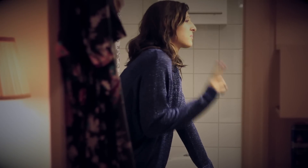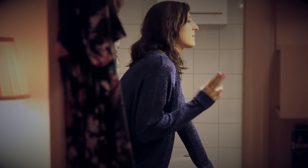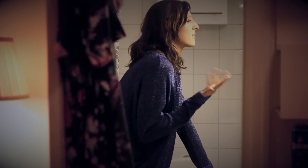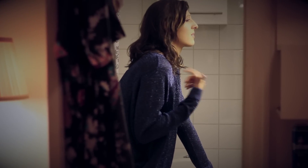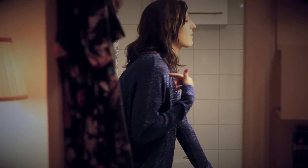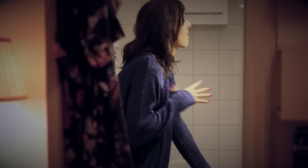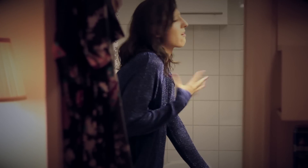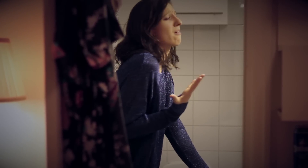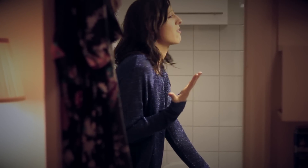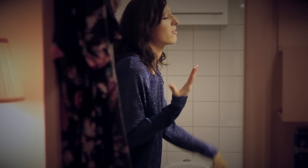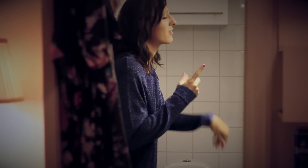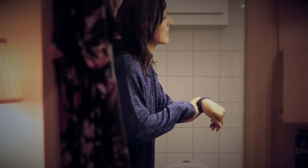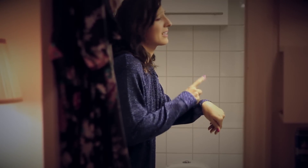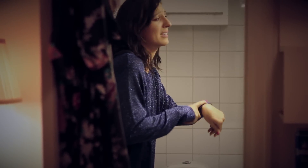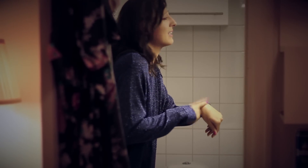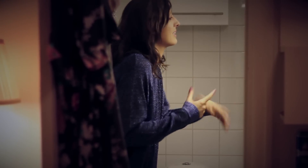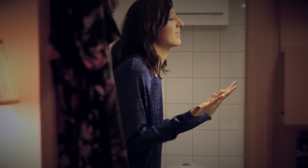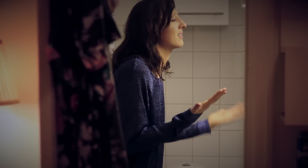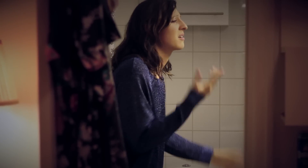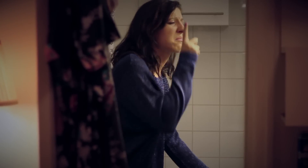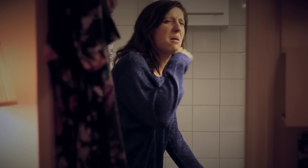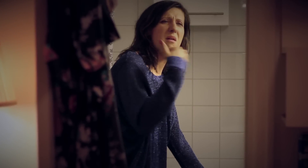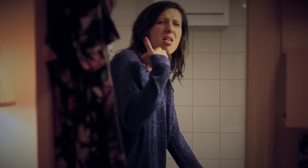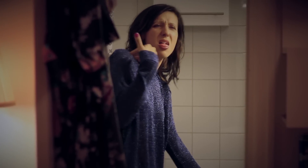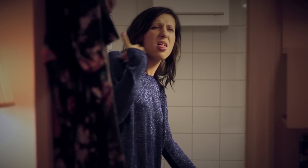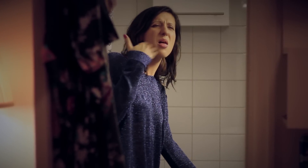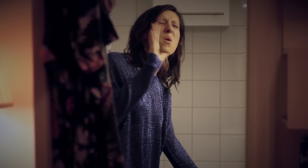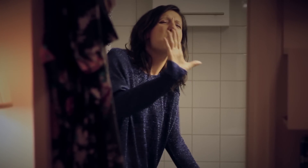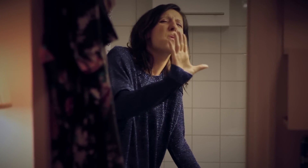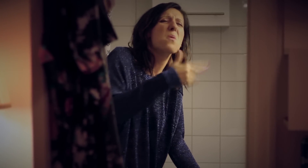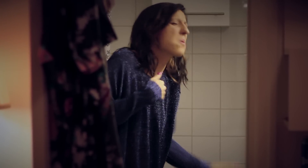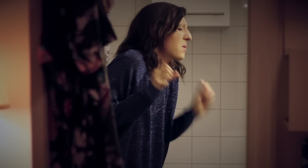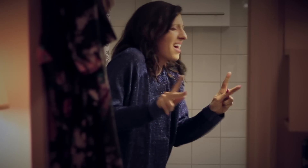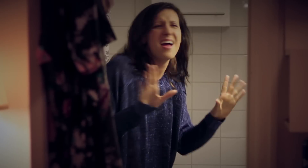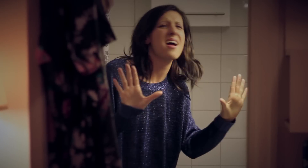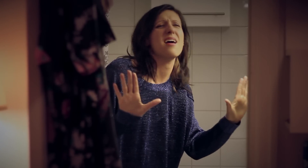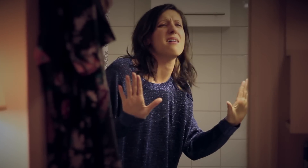I ain't got the time and if my daddy thinks I'm fine